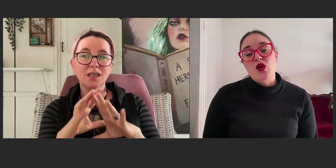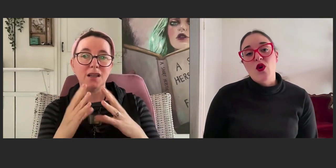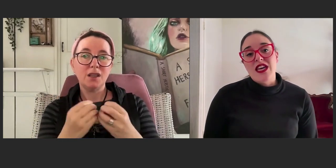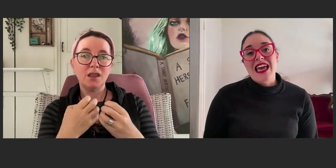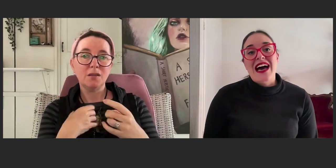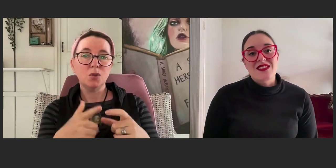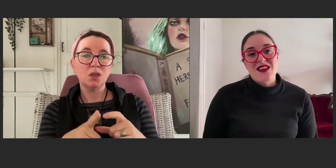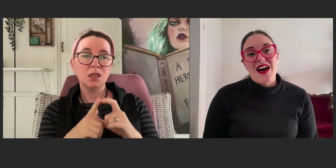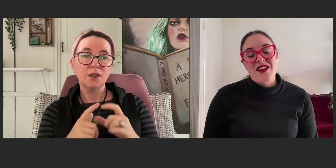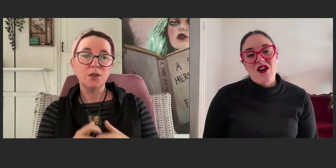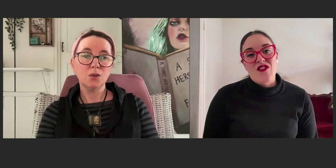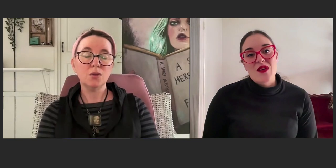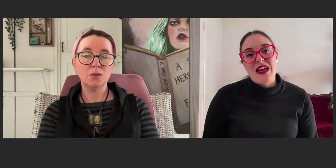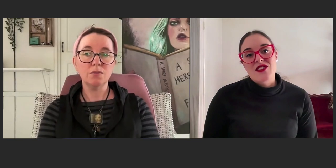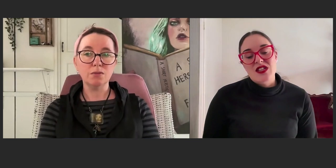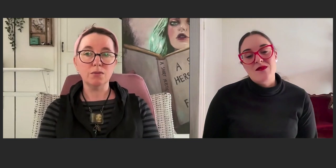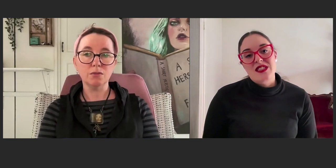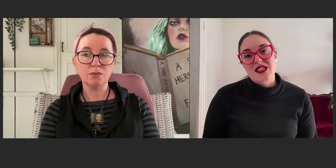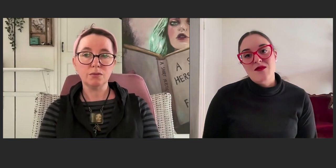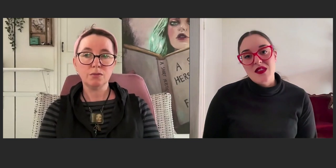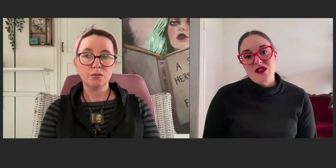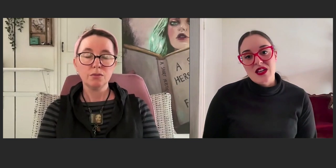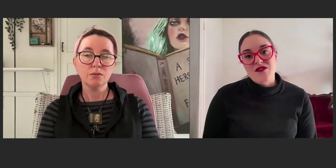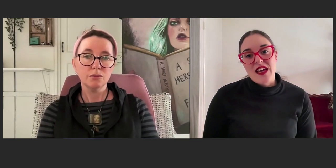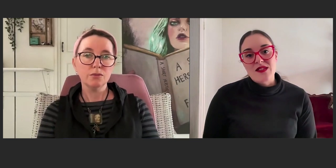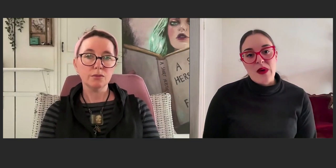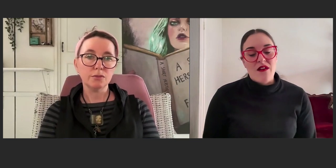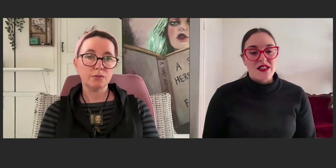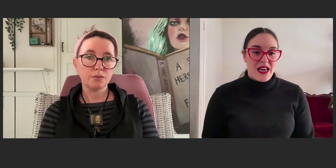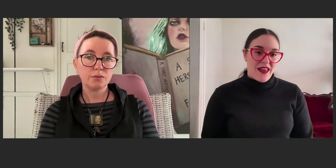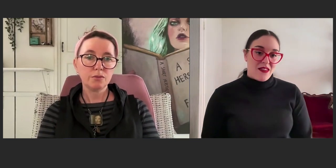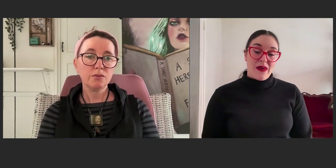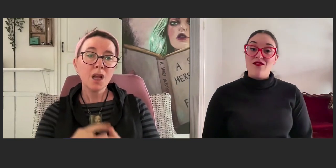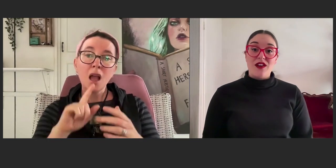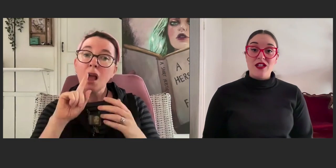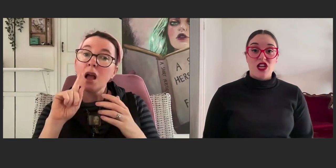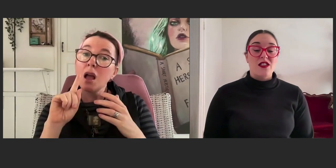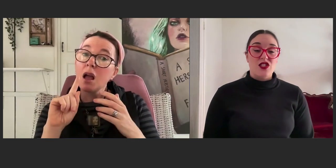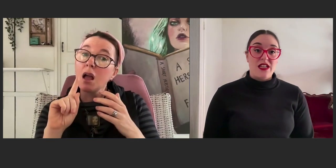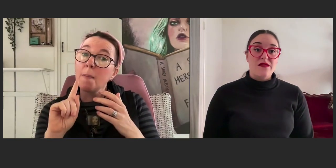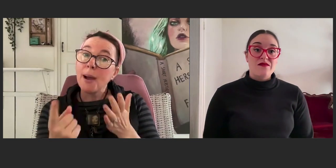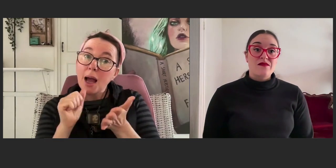who are working outside of the mainstream system that can face barriers like that, that make it very challenging.